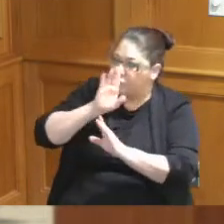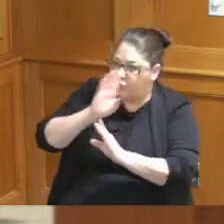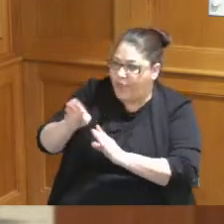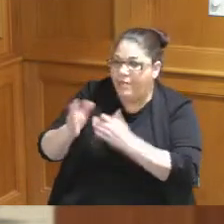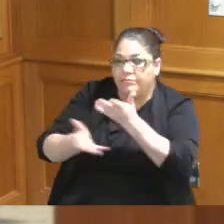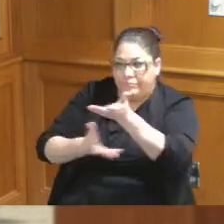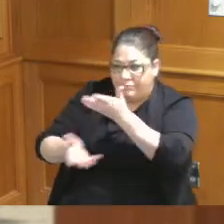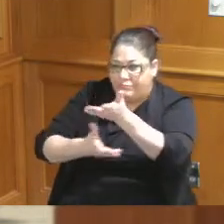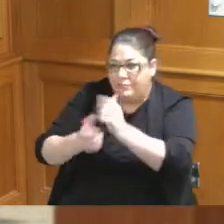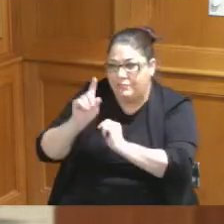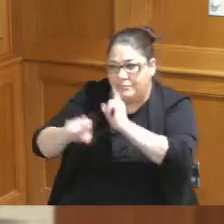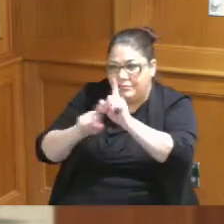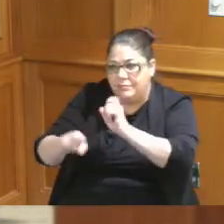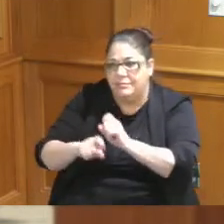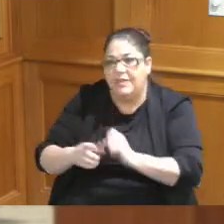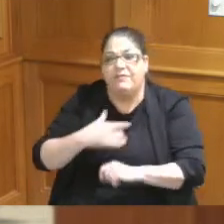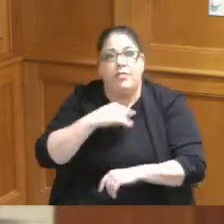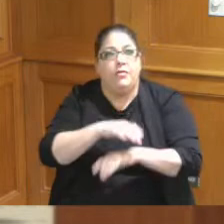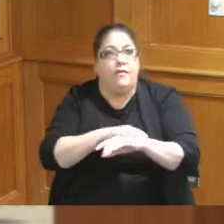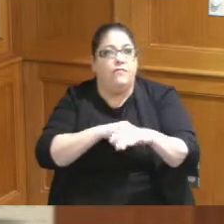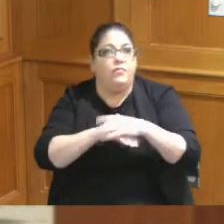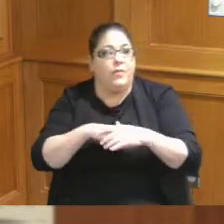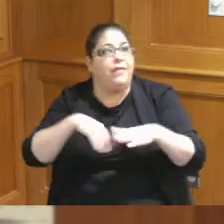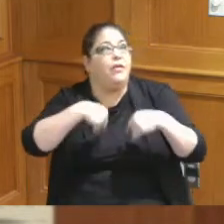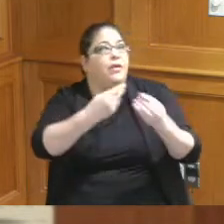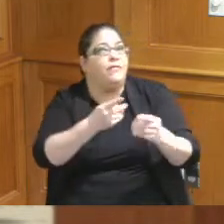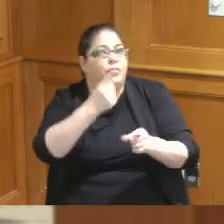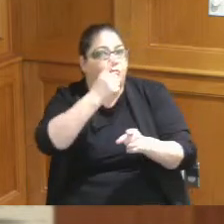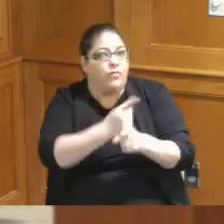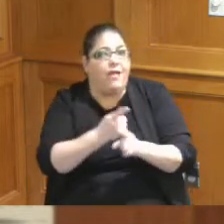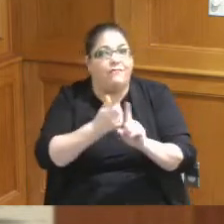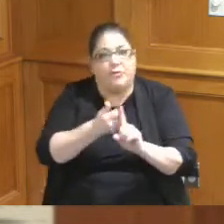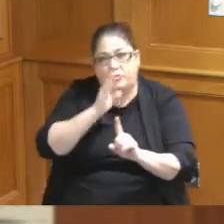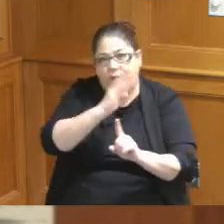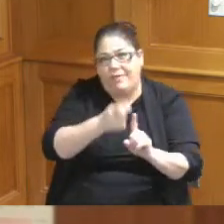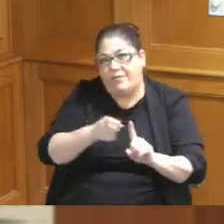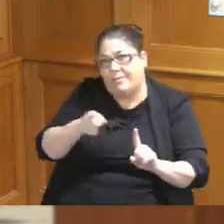face with them and I want you to feel like you're getting it from the horse's mouth so I hear you